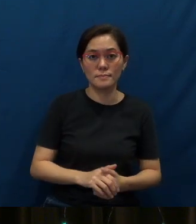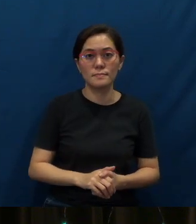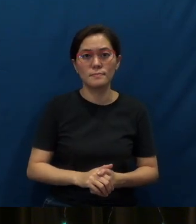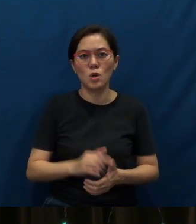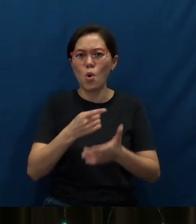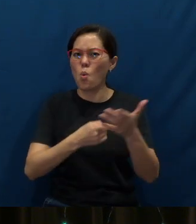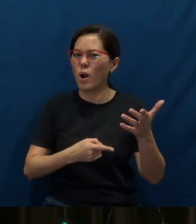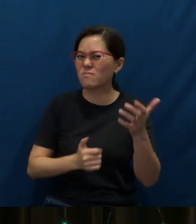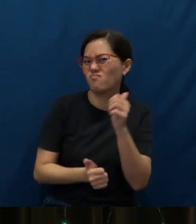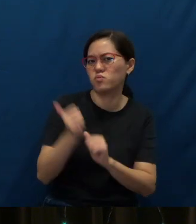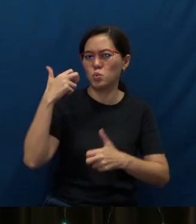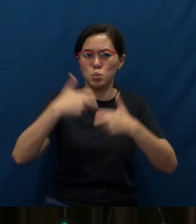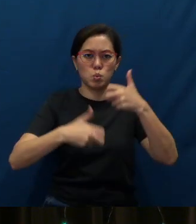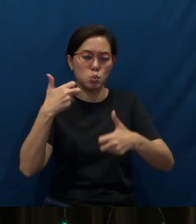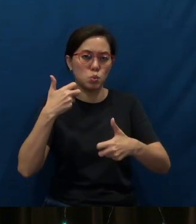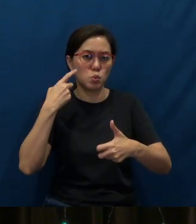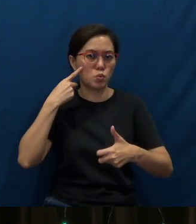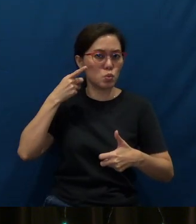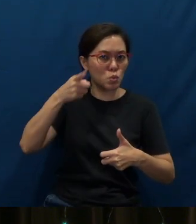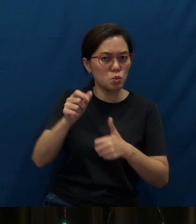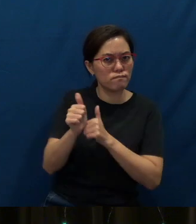What has been the hardest commandment for you to keep this season?